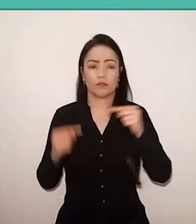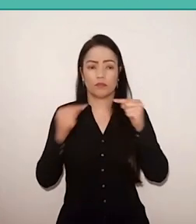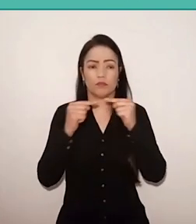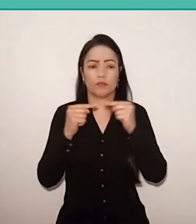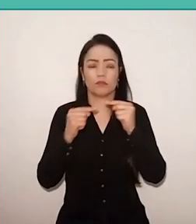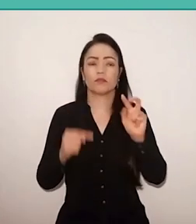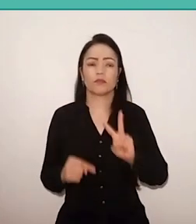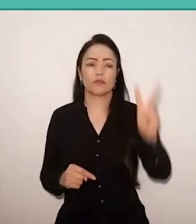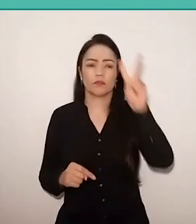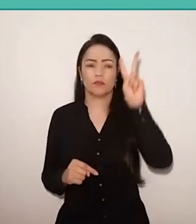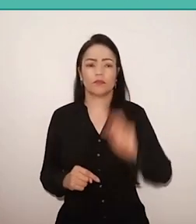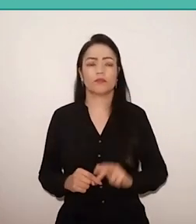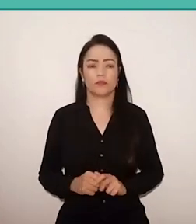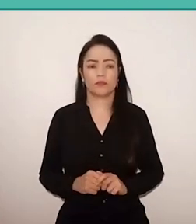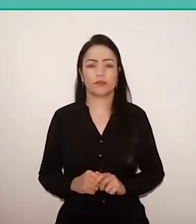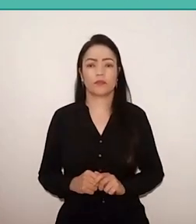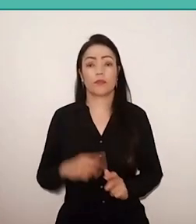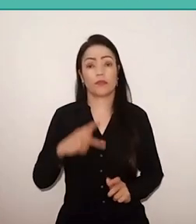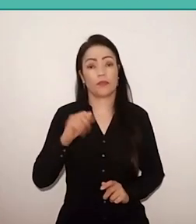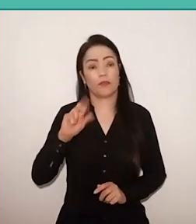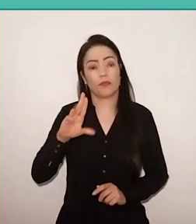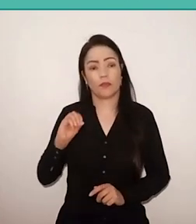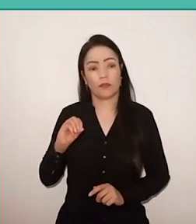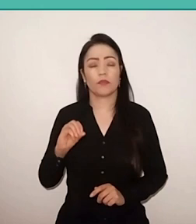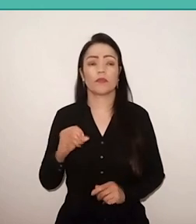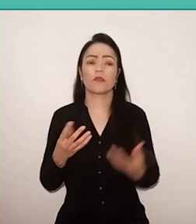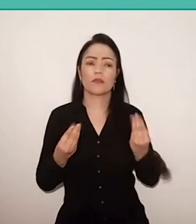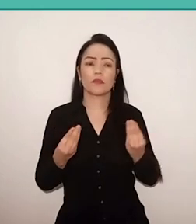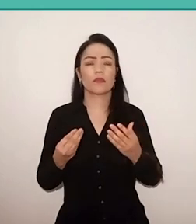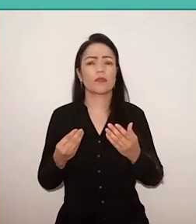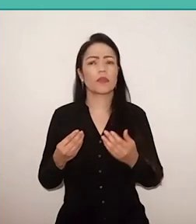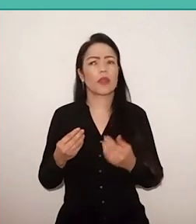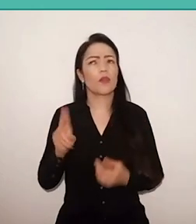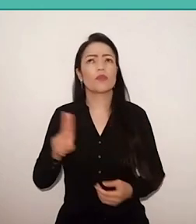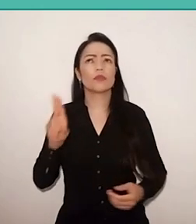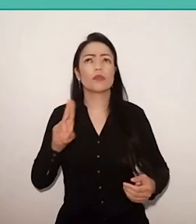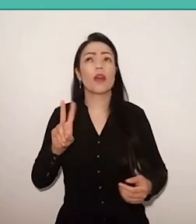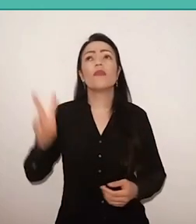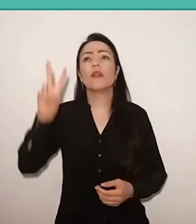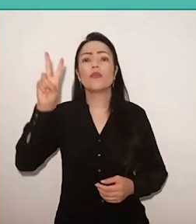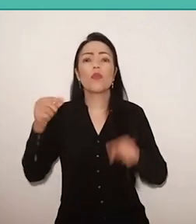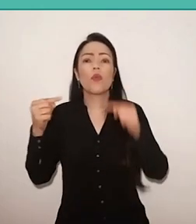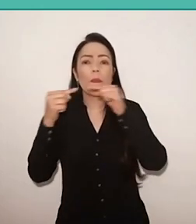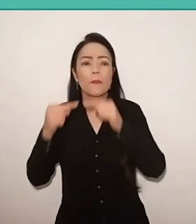which, for Paulo, was very based on Christian values, that he took for the rest of his life.